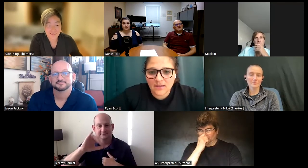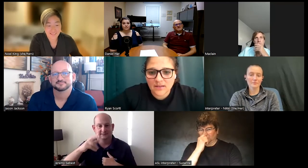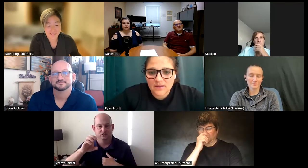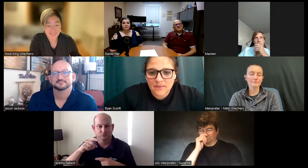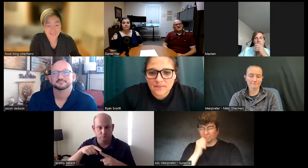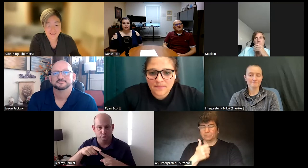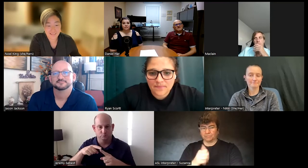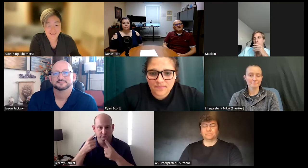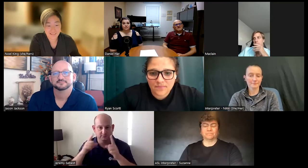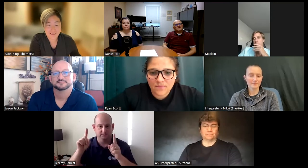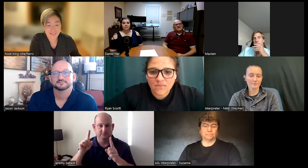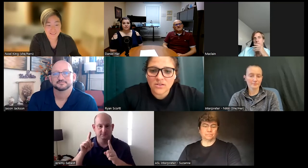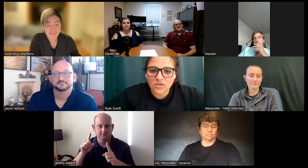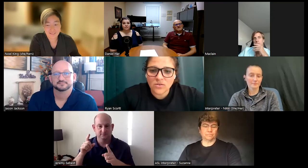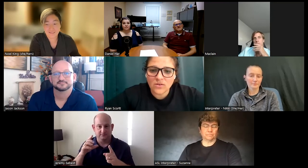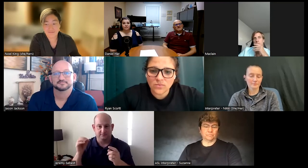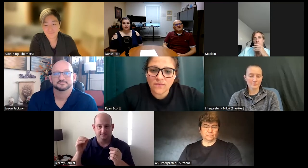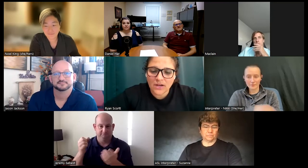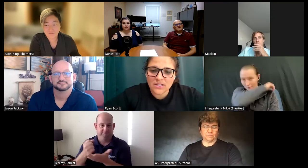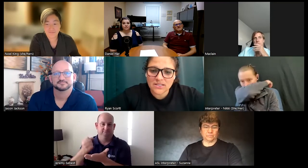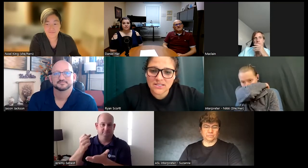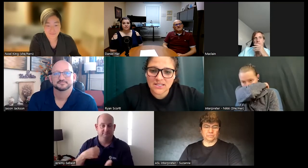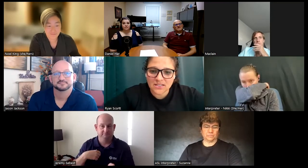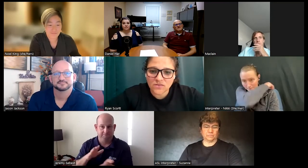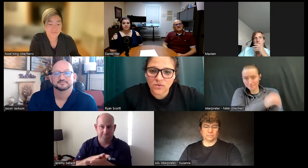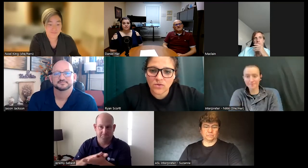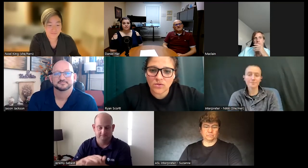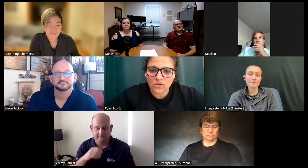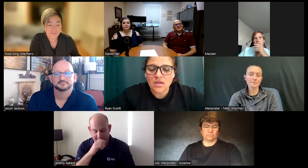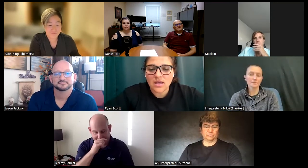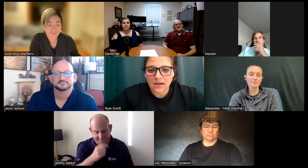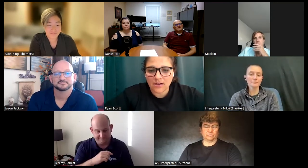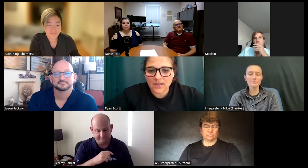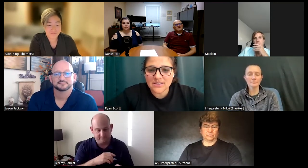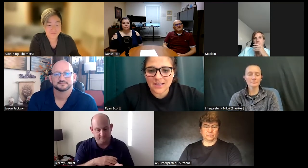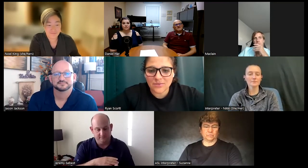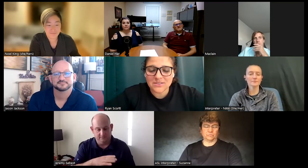that so those were very successful areas that